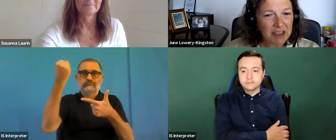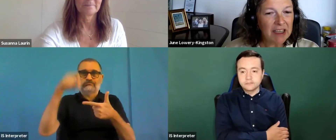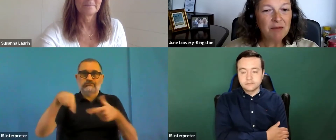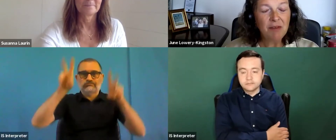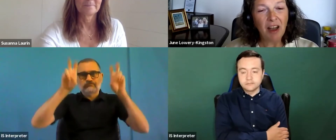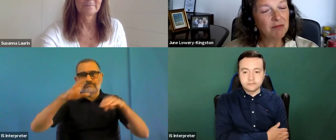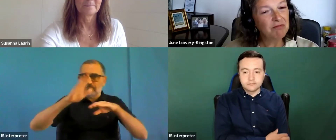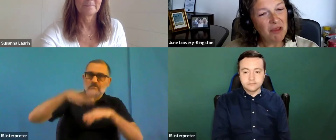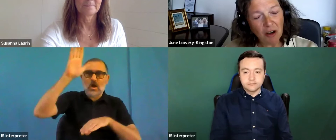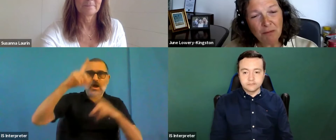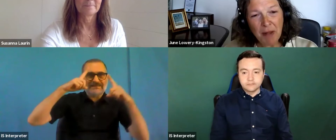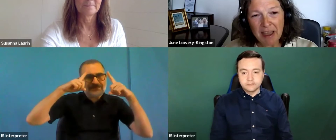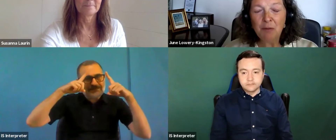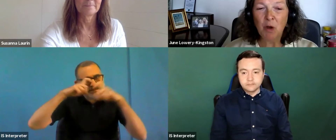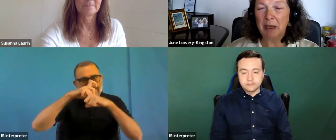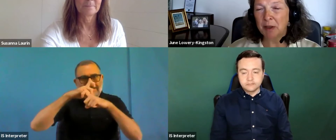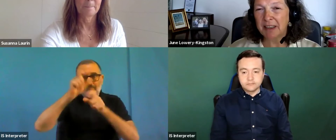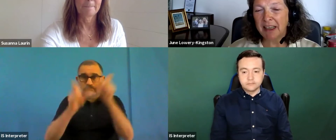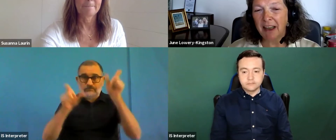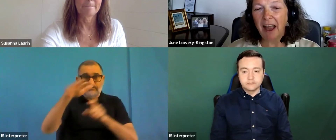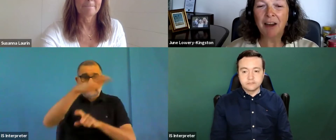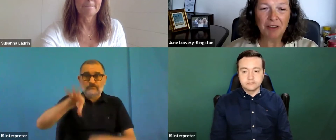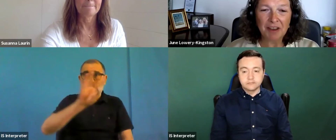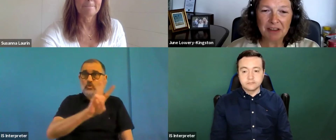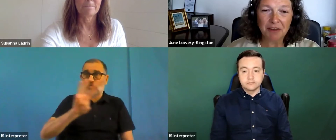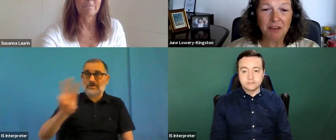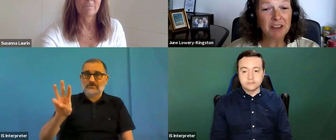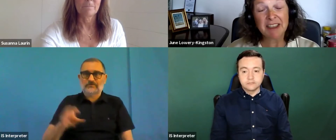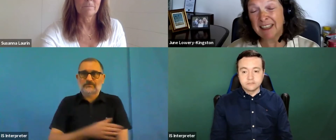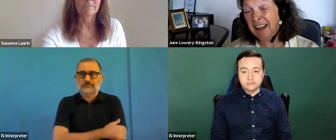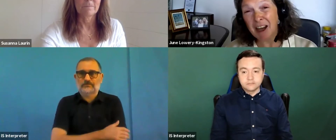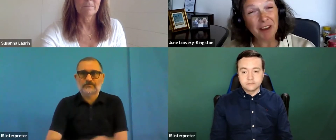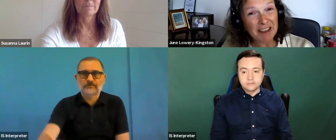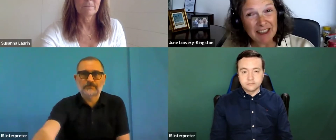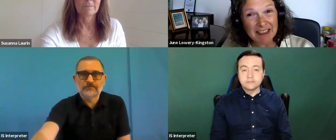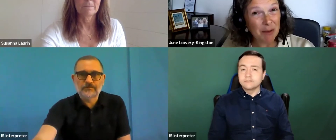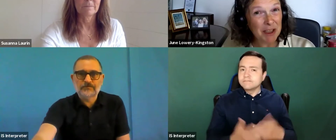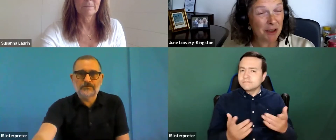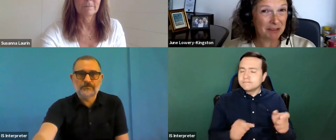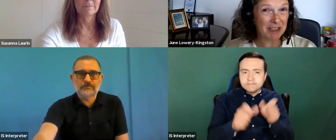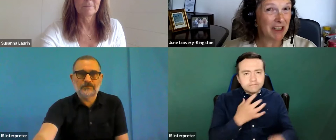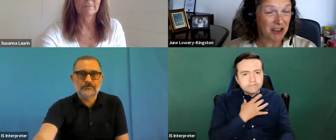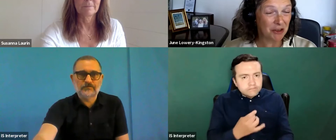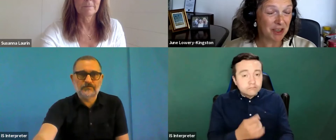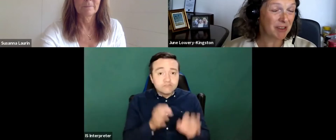Interestingly, not many more people saying everything's difficult than saying everything's easy, and we don't have any issues.